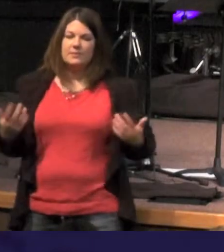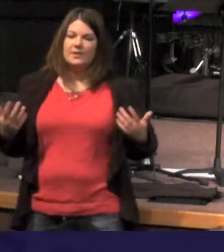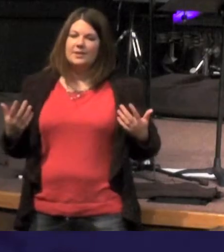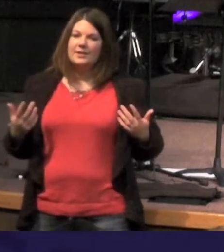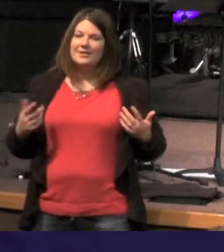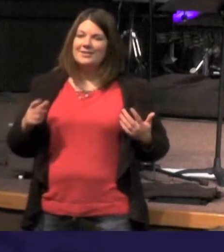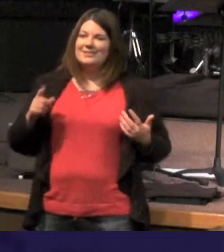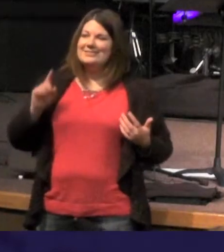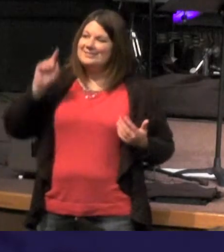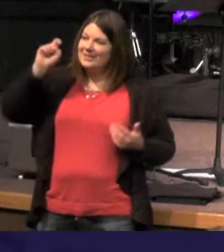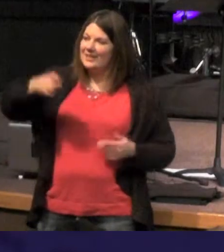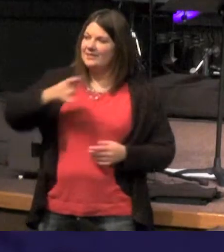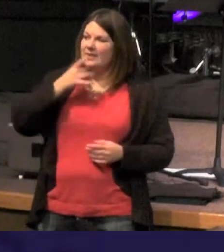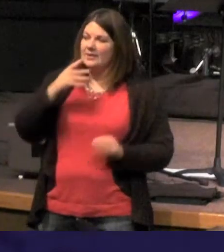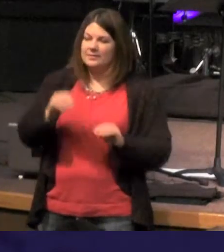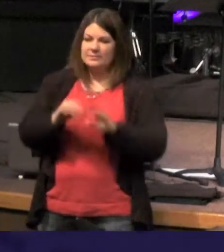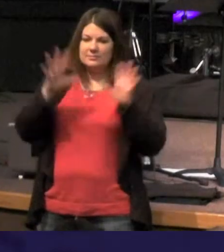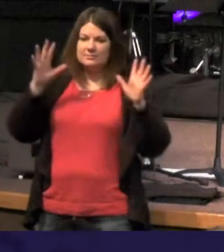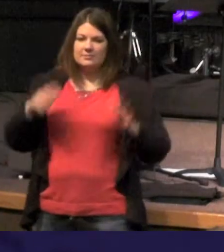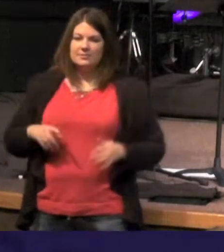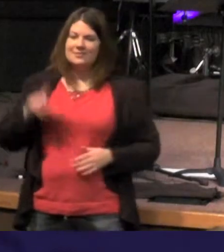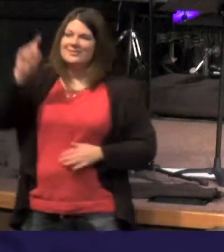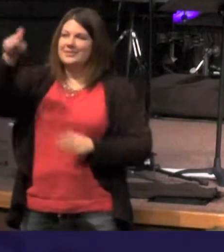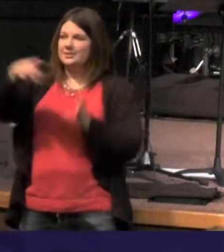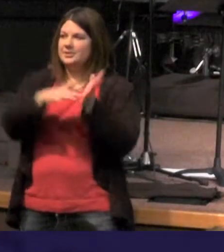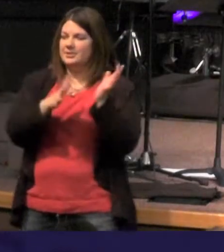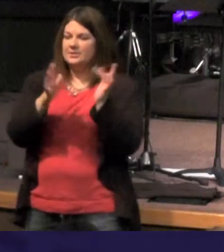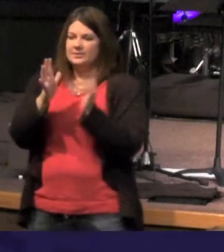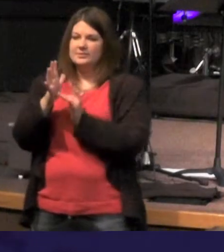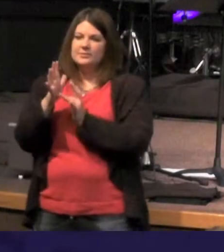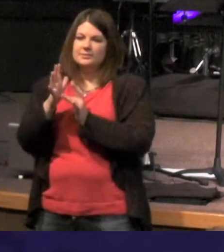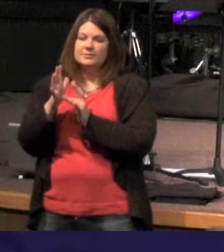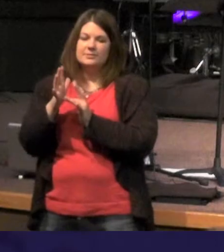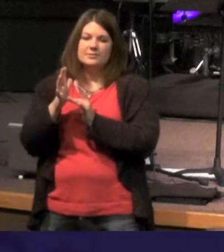you need some light - you need Jesus